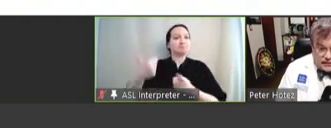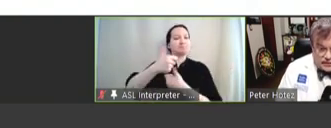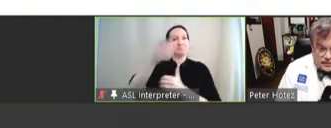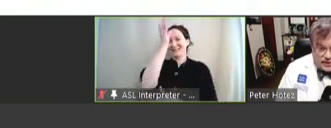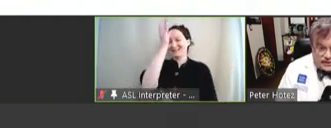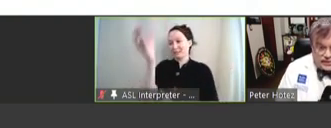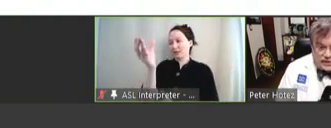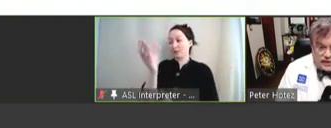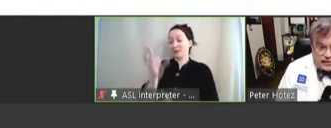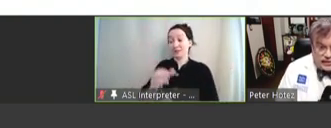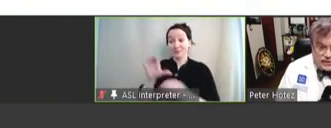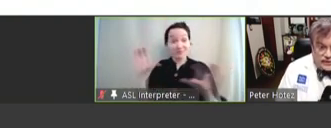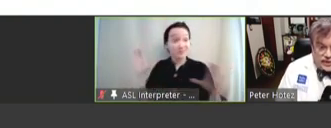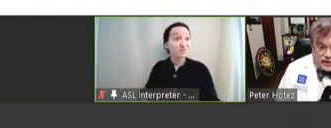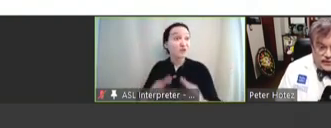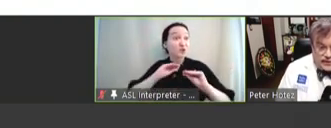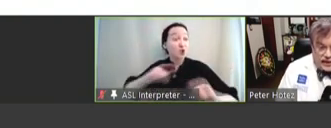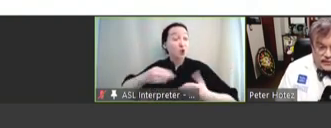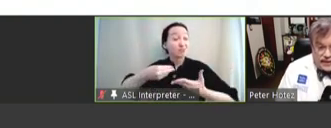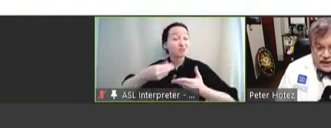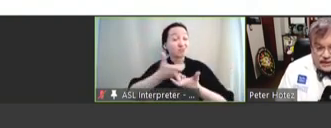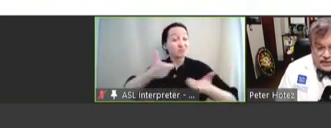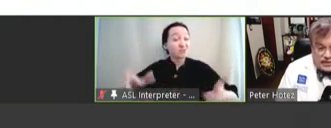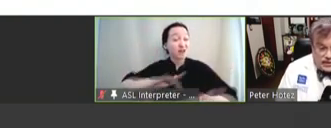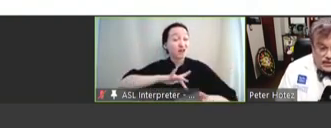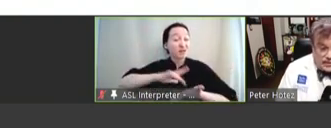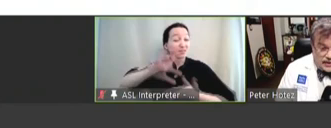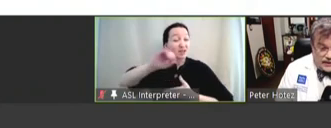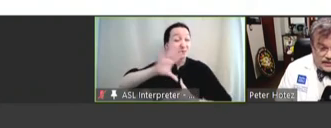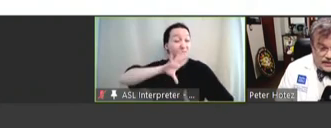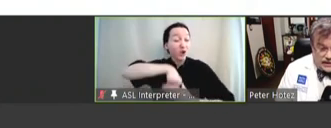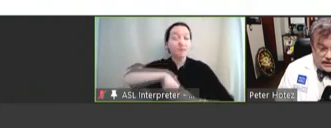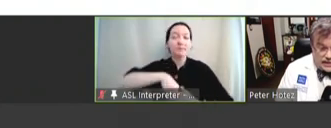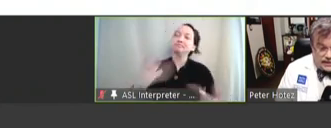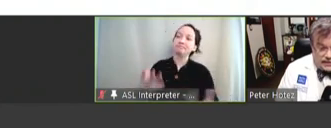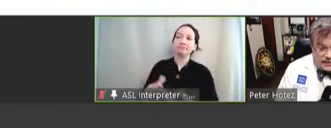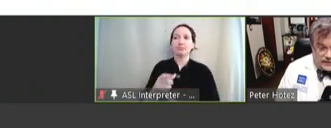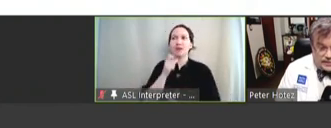of doing this without large pharma involvement. Not that we have anything against large pharma